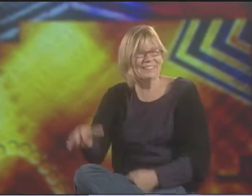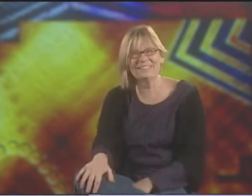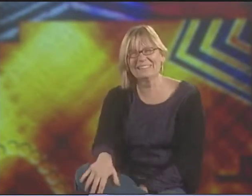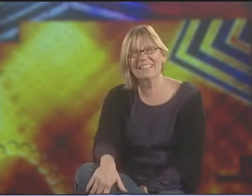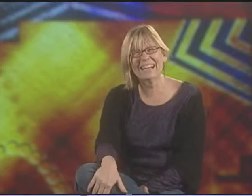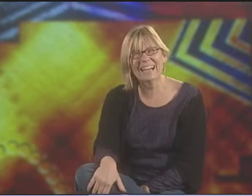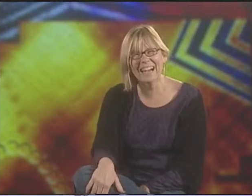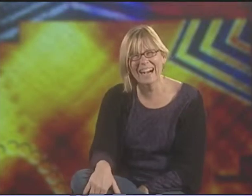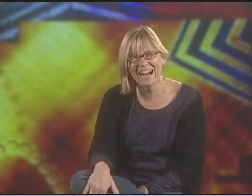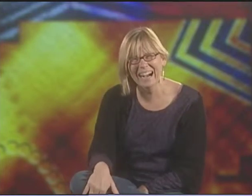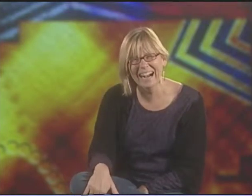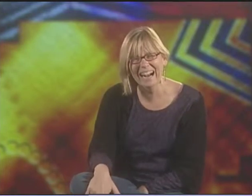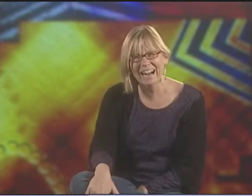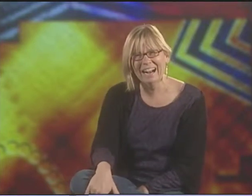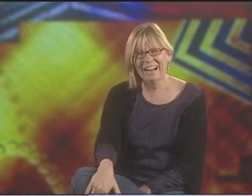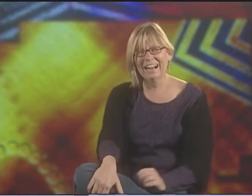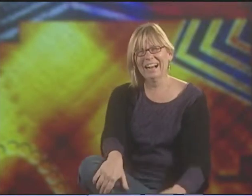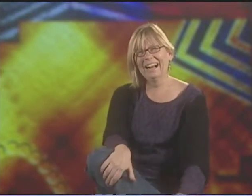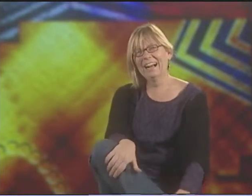IN THAT IT'S A TECHNOLOGICAL COLLEGE, I DON'T KNOW.